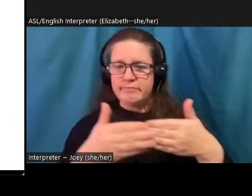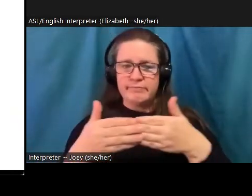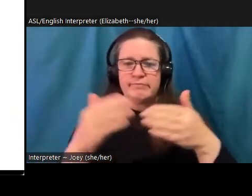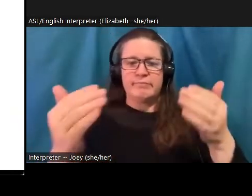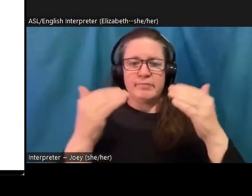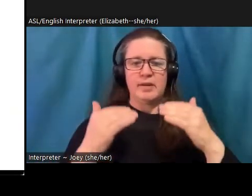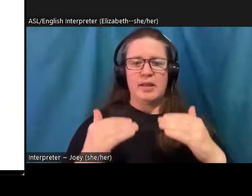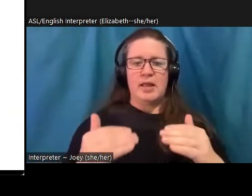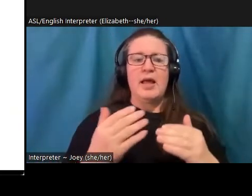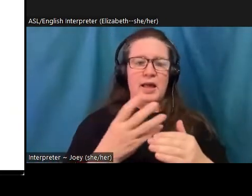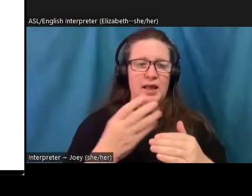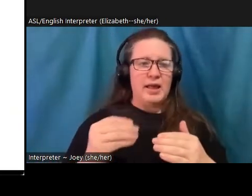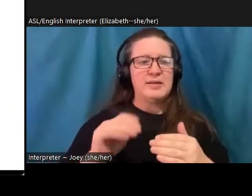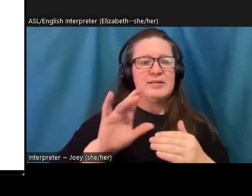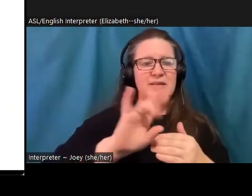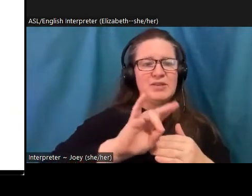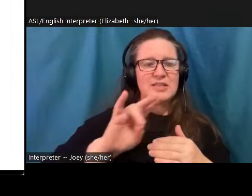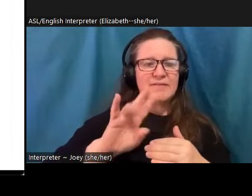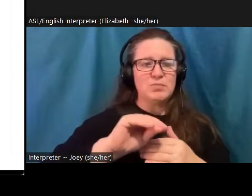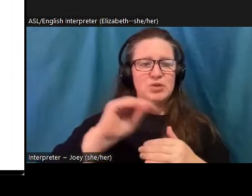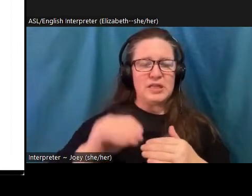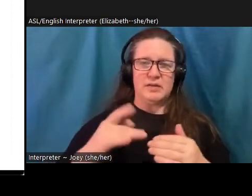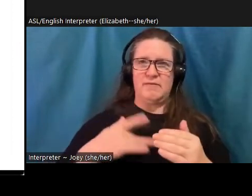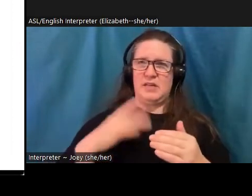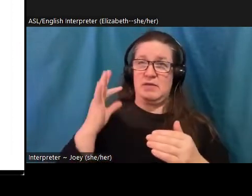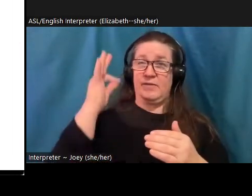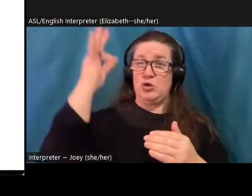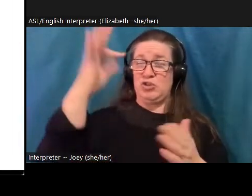here is that the the failure to act on climate is robbing young